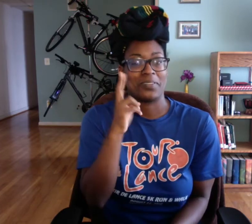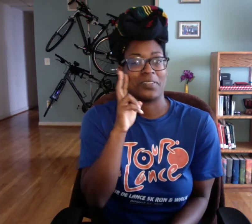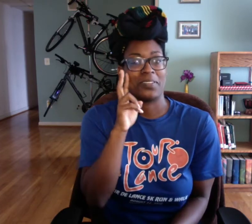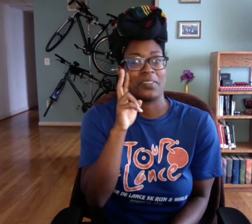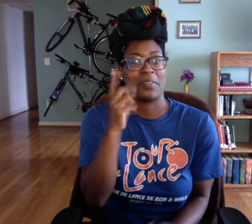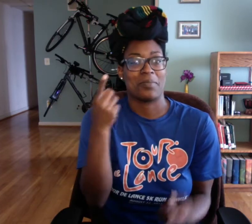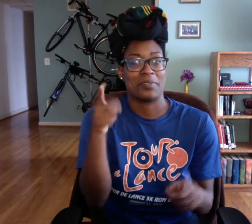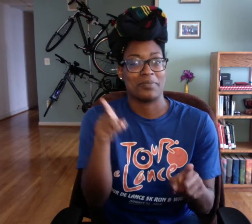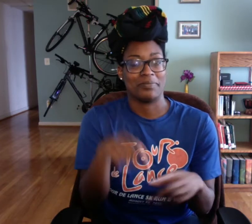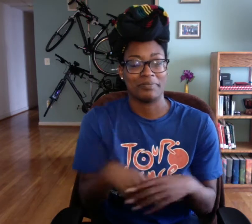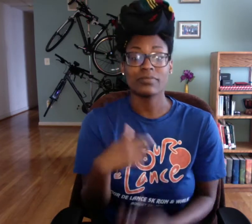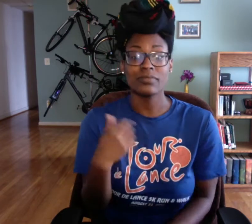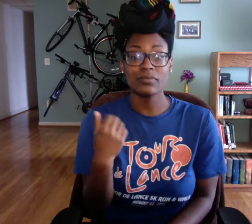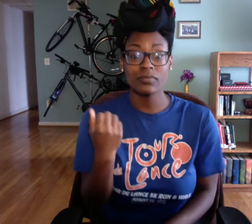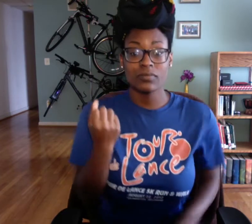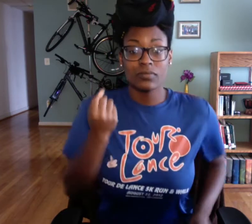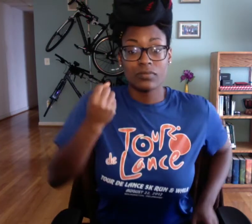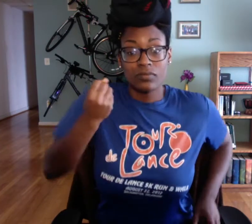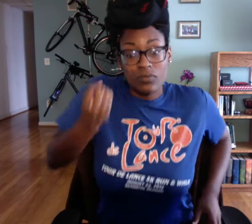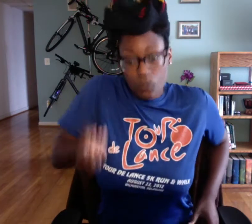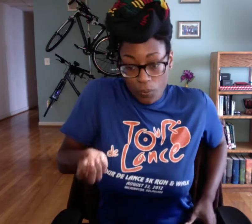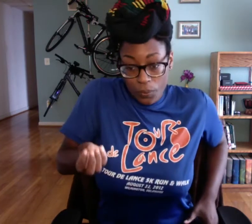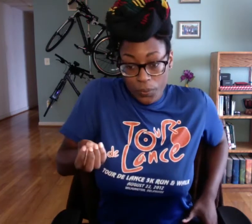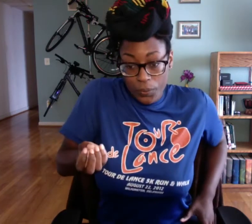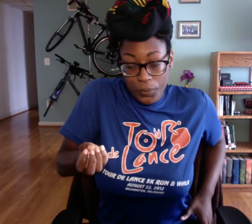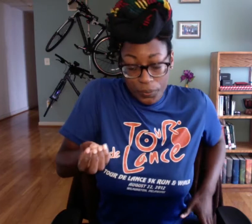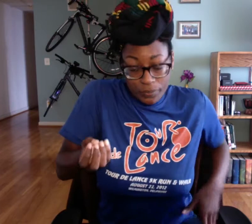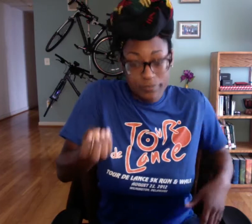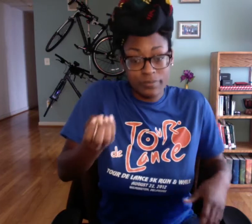We will see what happens.